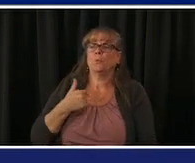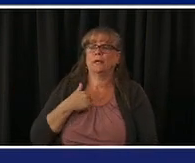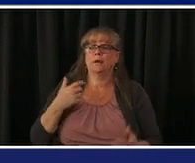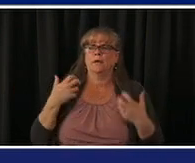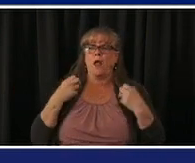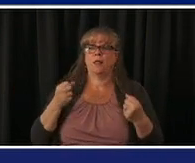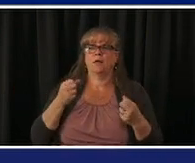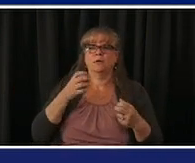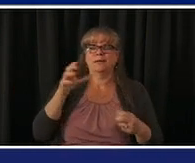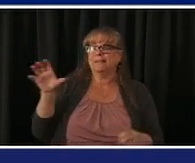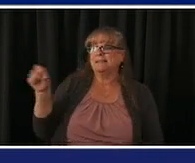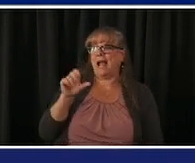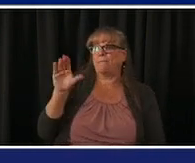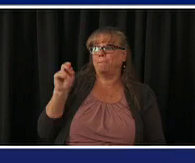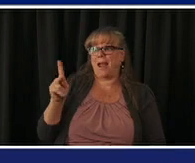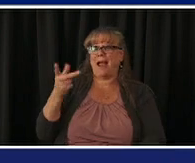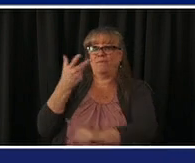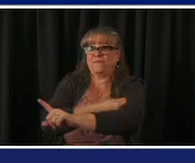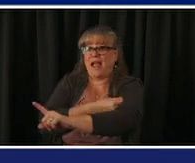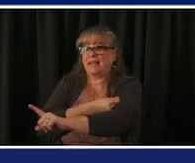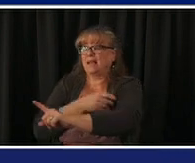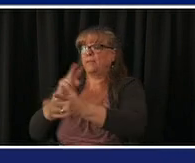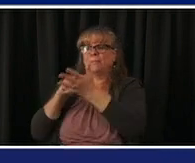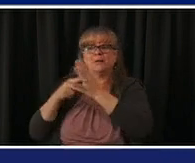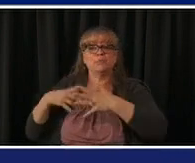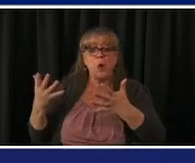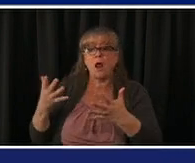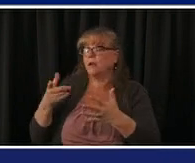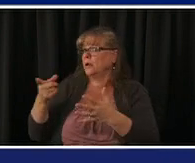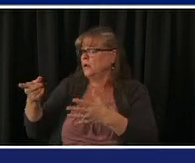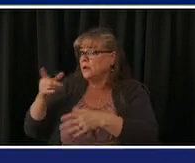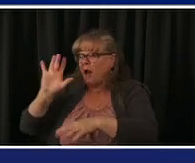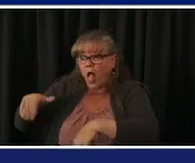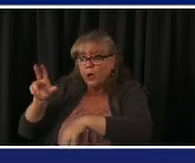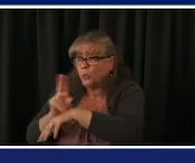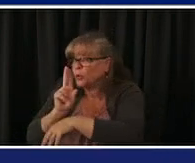one's interested and we obviously never give you any more if you take vaccine and it's not all used